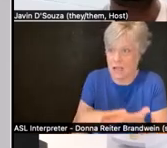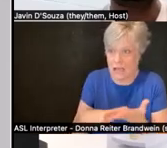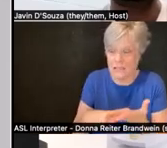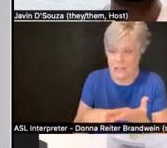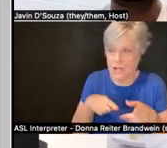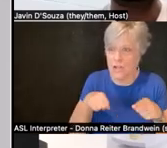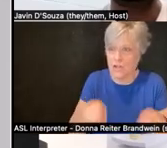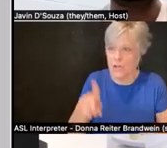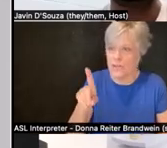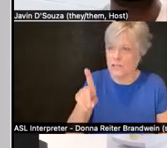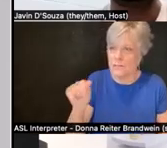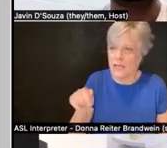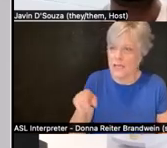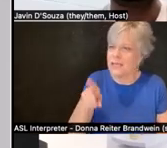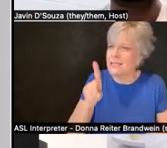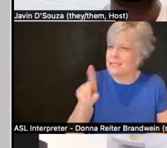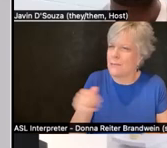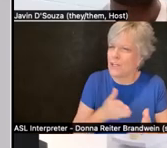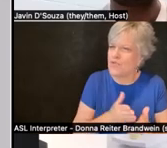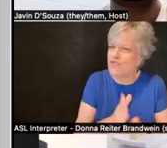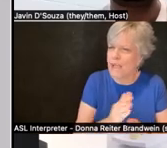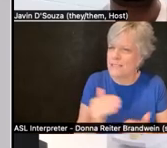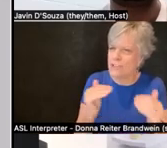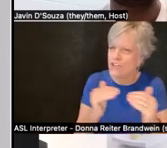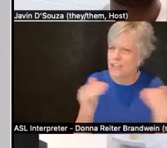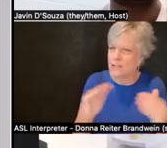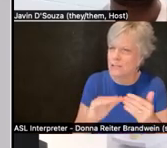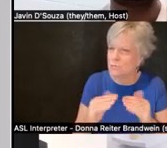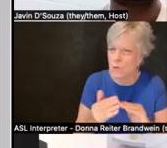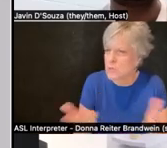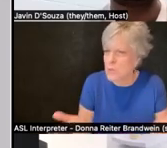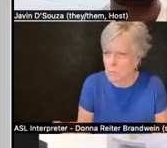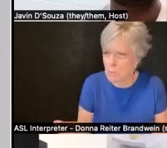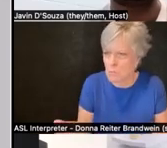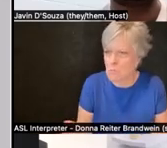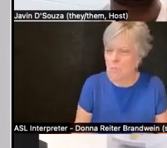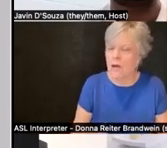and disability rights movements separately and together. And one of the things that came up is